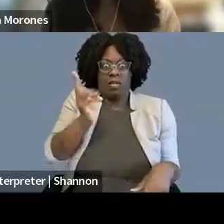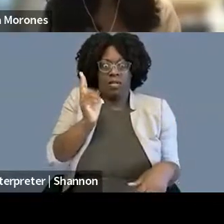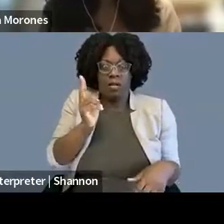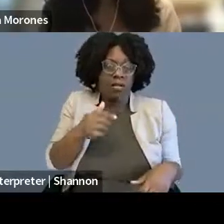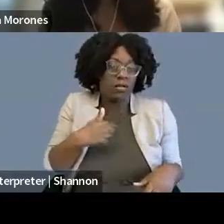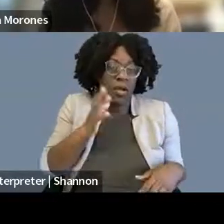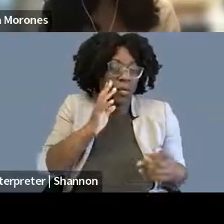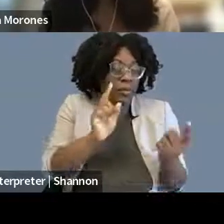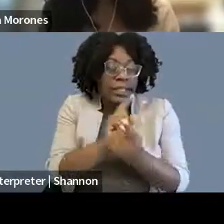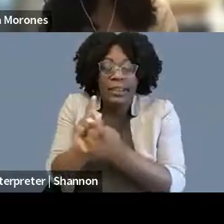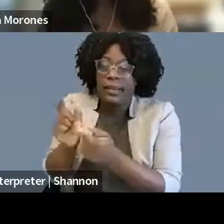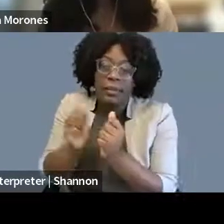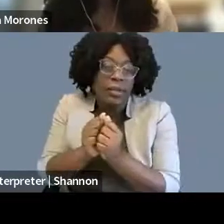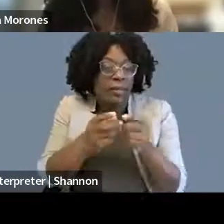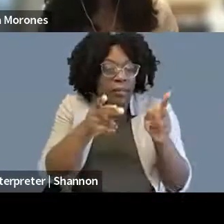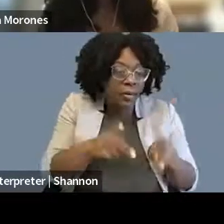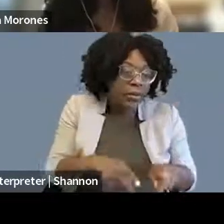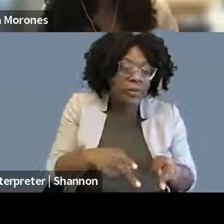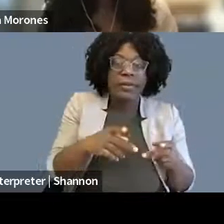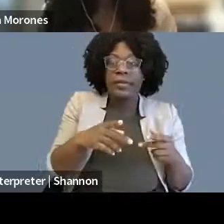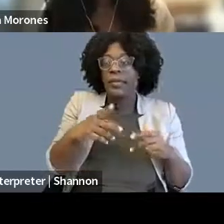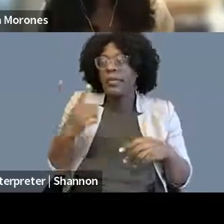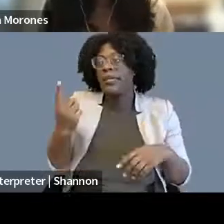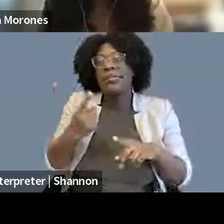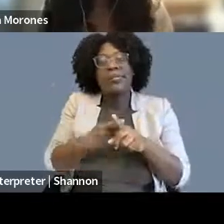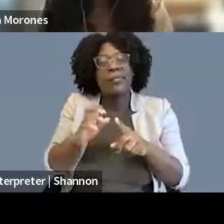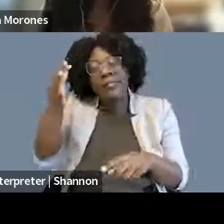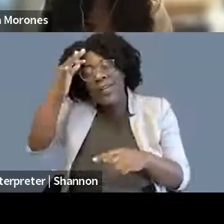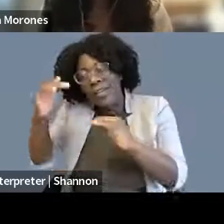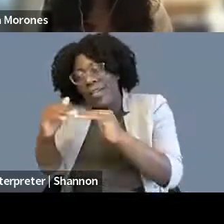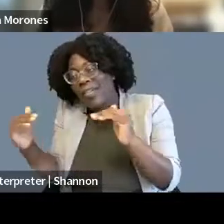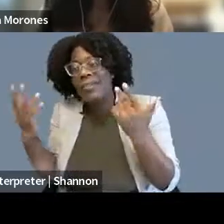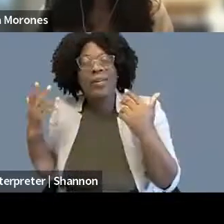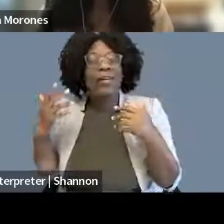with an individual at the federal level who might be thinking about some kind of interesting